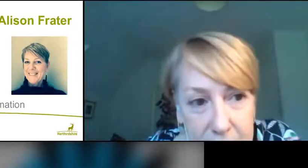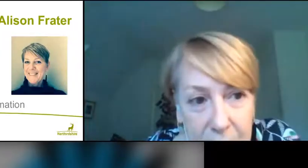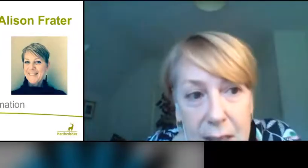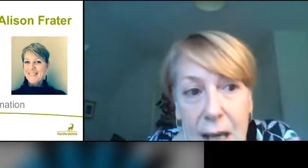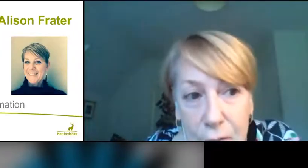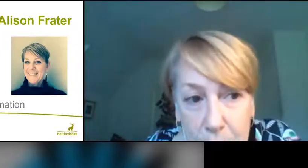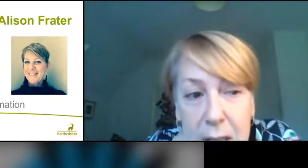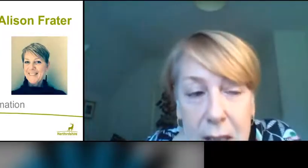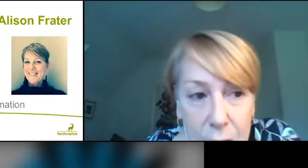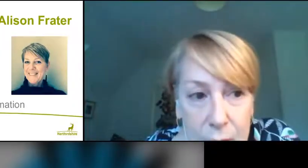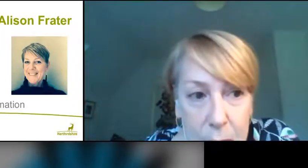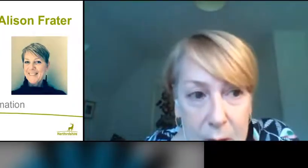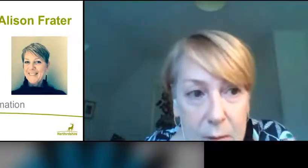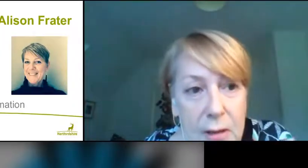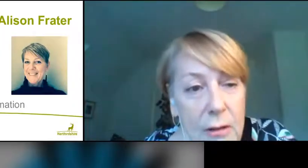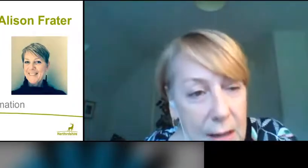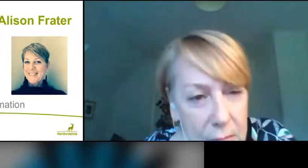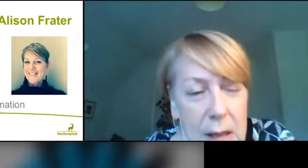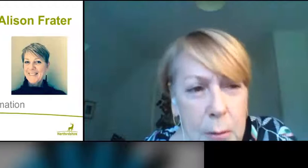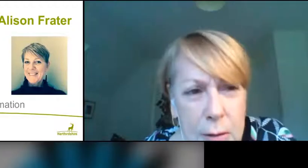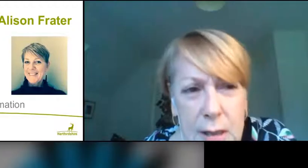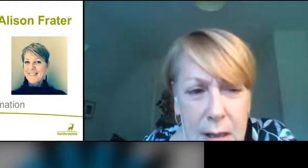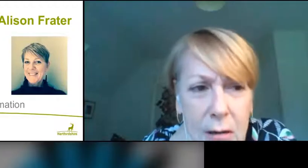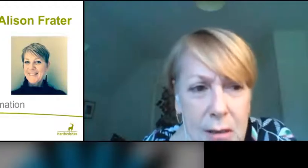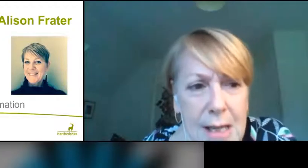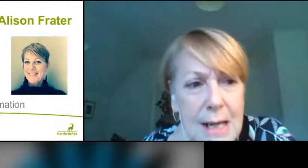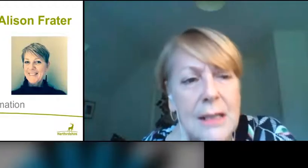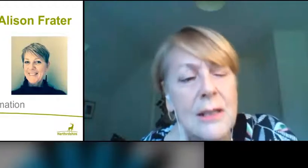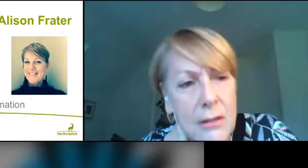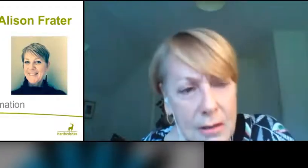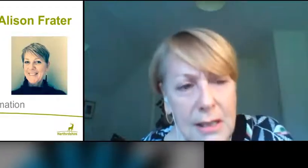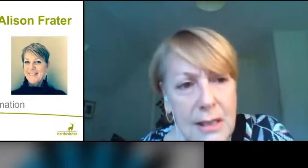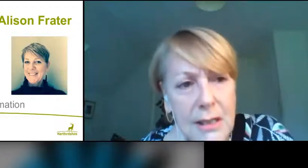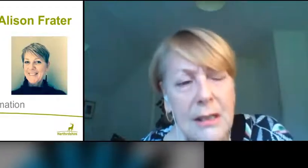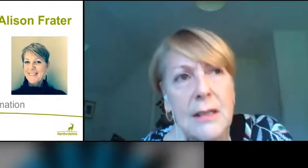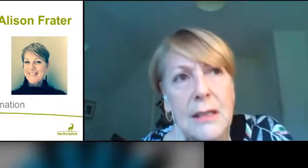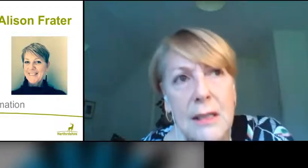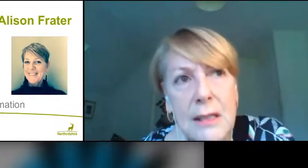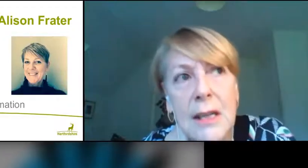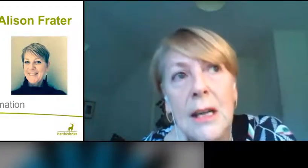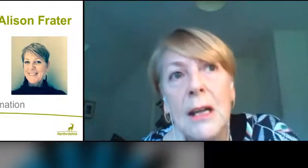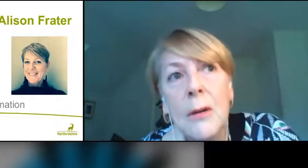deaths have been in older people, so that really puts it in context - you know, this is a disease